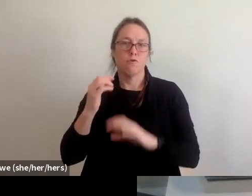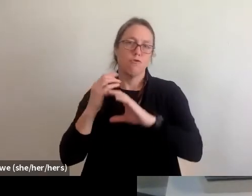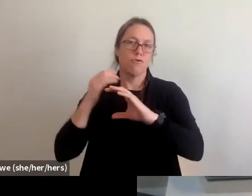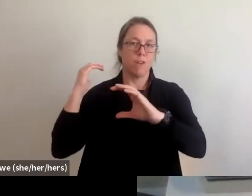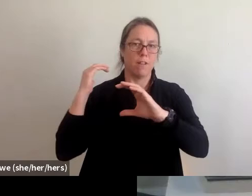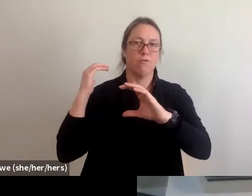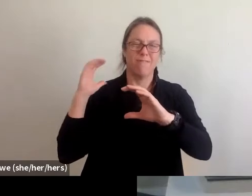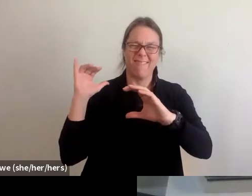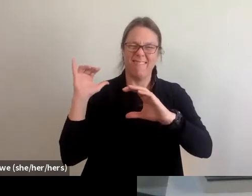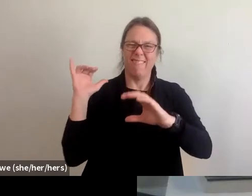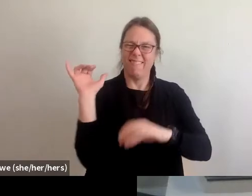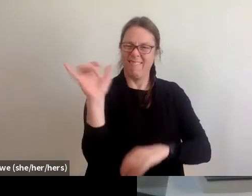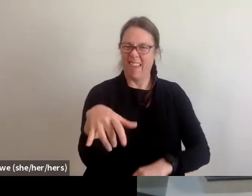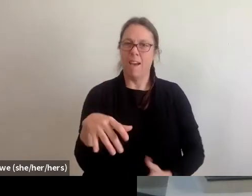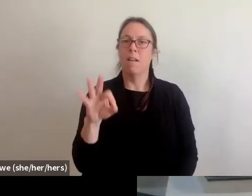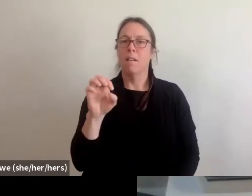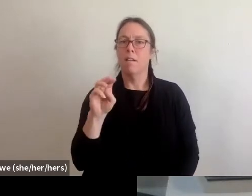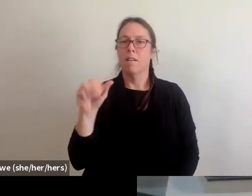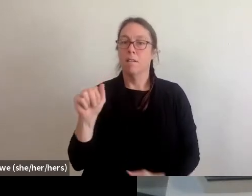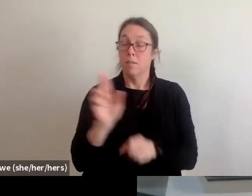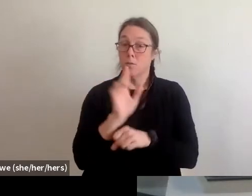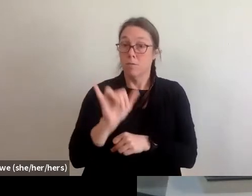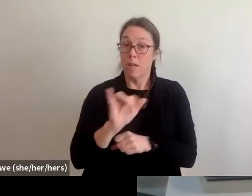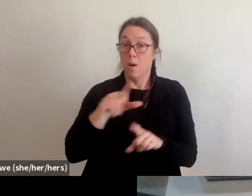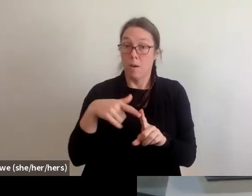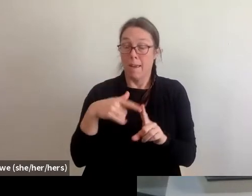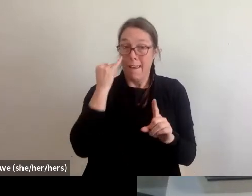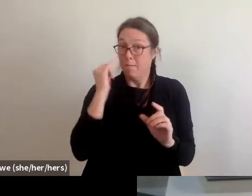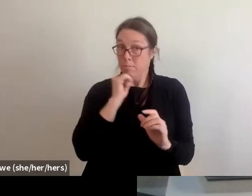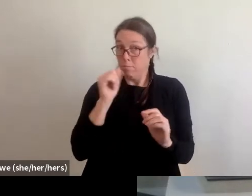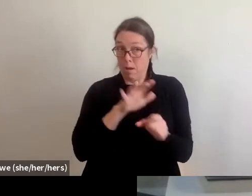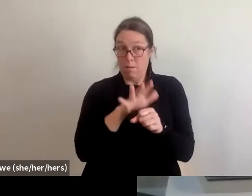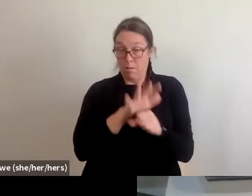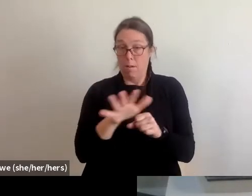And FEMA utilizes that when there's not enough rental housing in the area